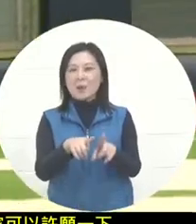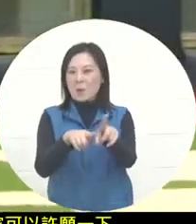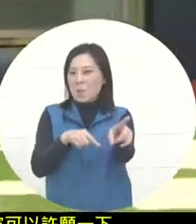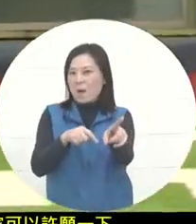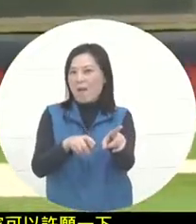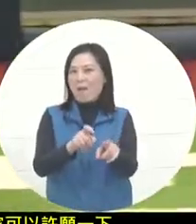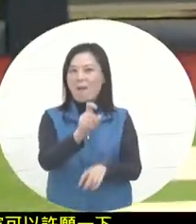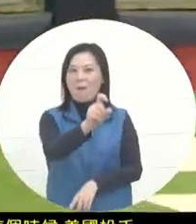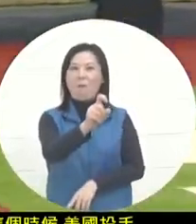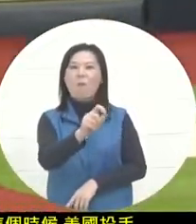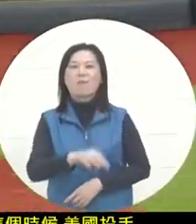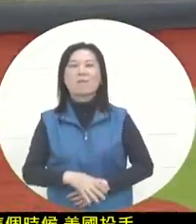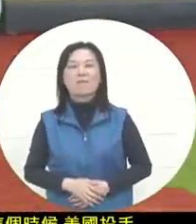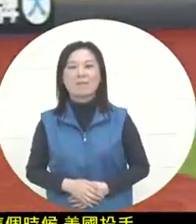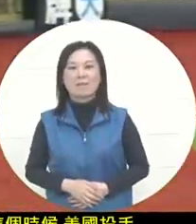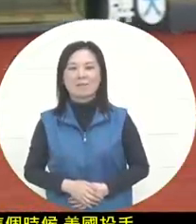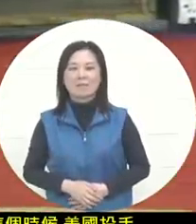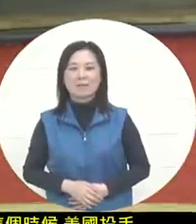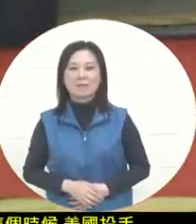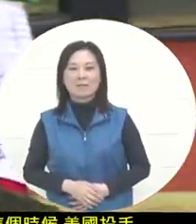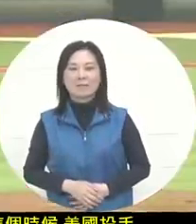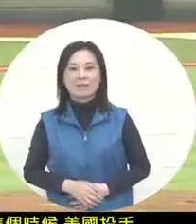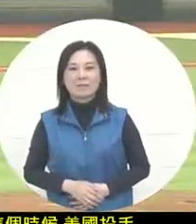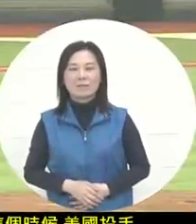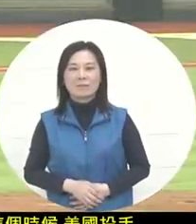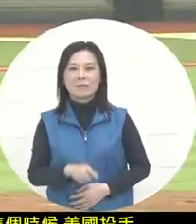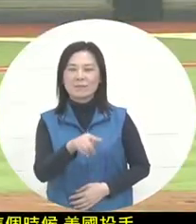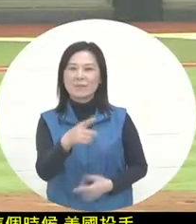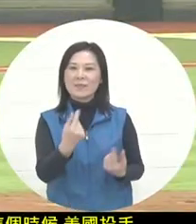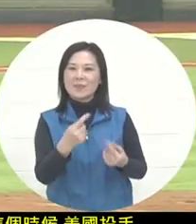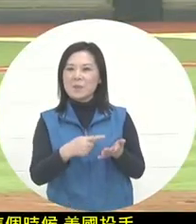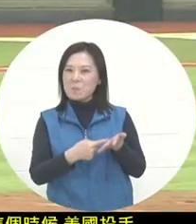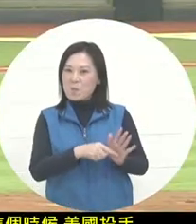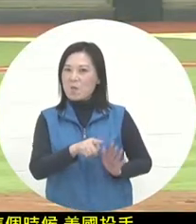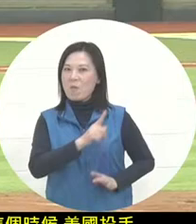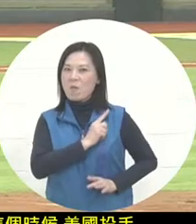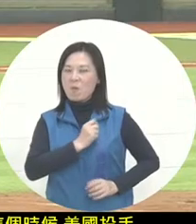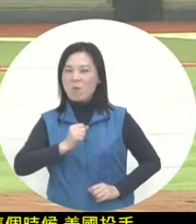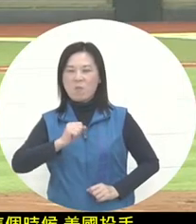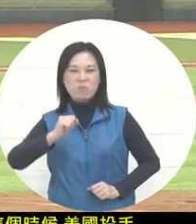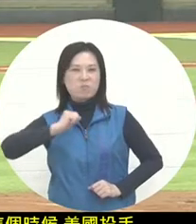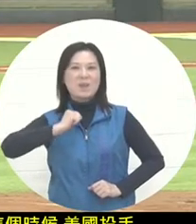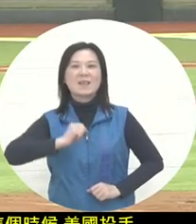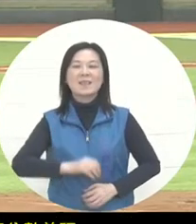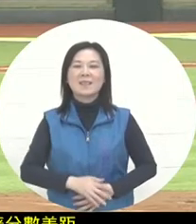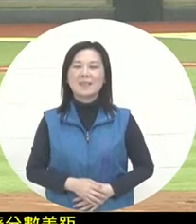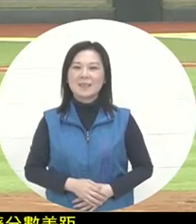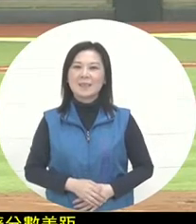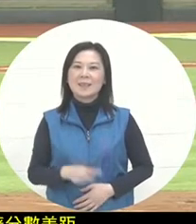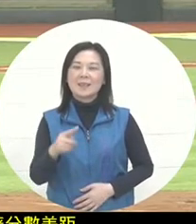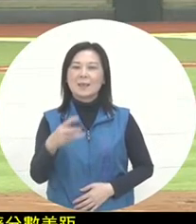also showed that he was quite strong. At this time, he sent another three-pointer.